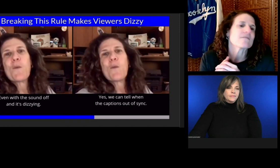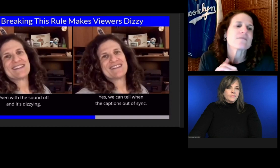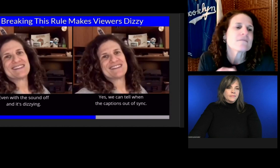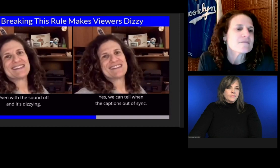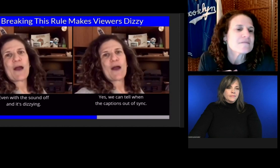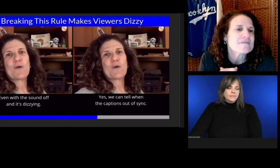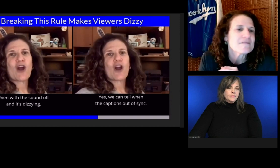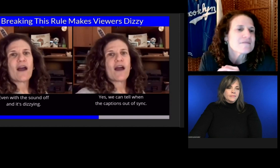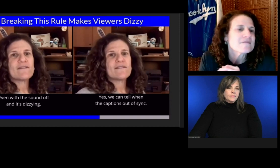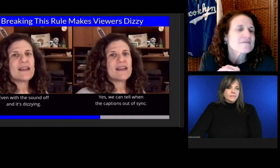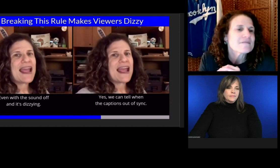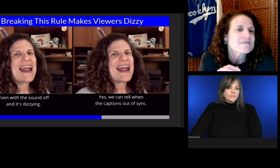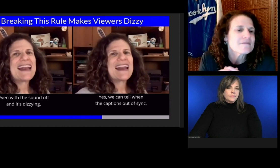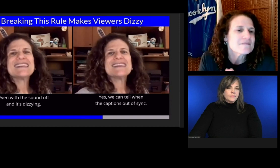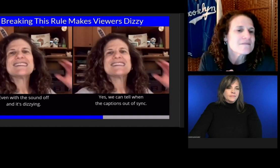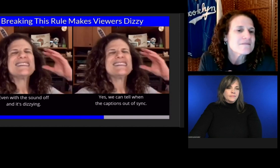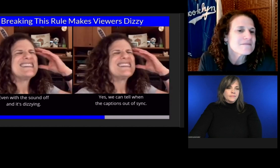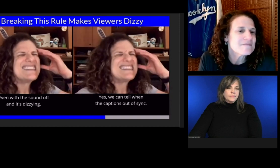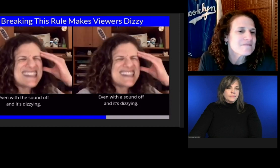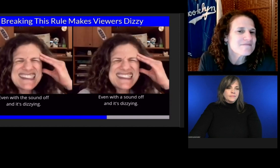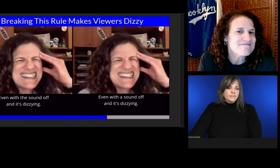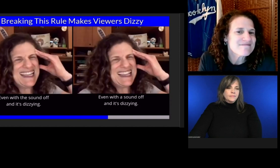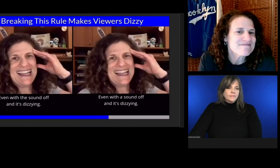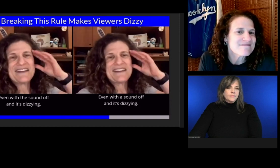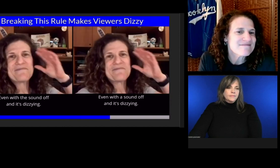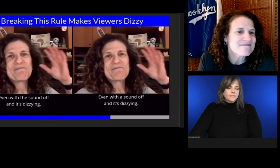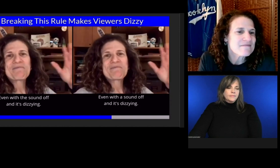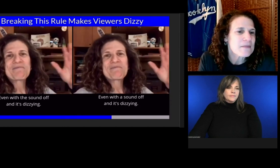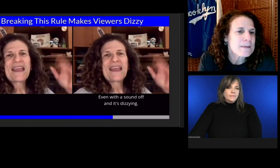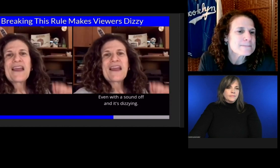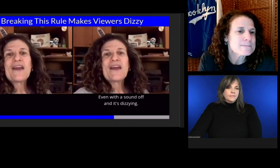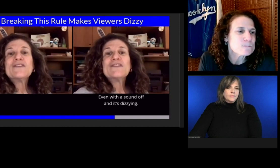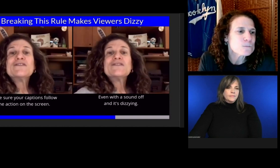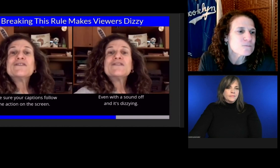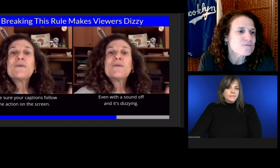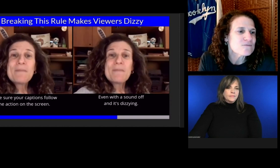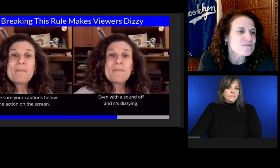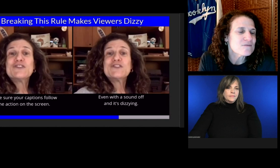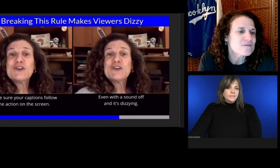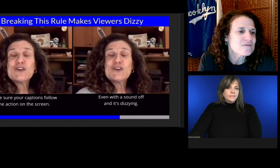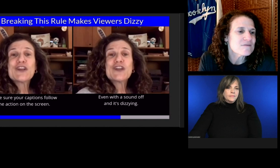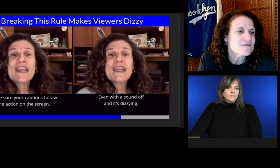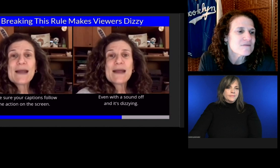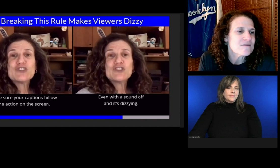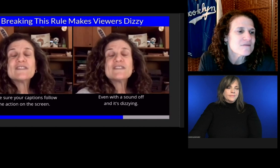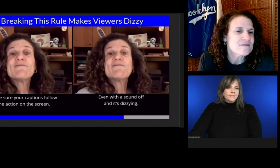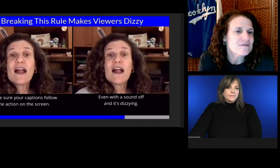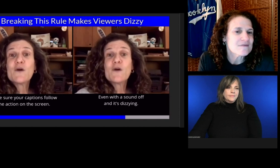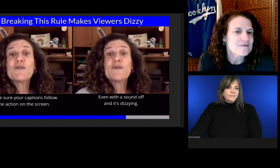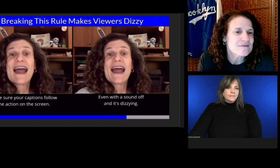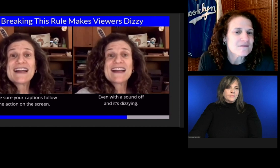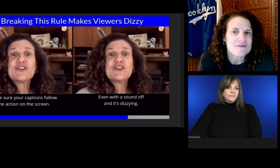Even with the sound off. And it's dizzying. Make sure your captions follow the action on the screen.